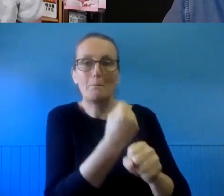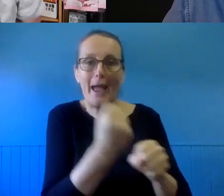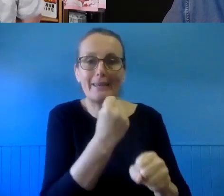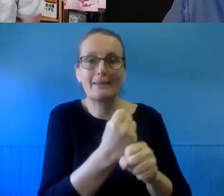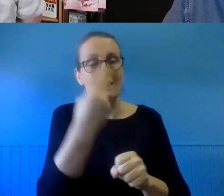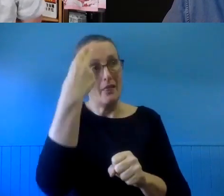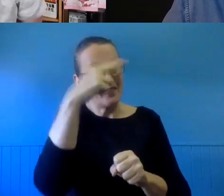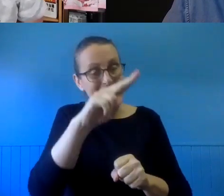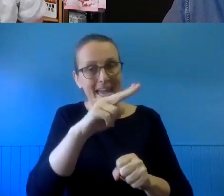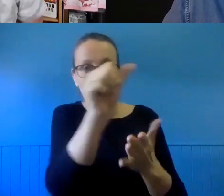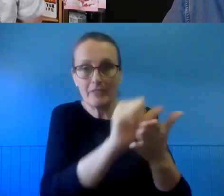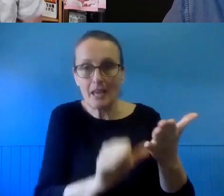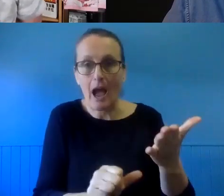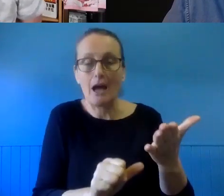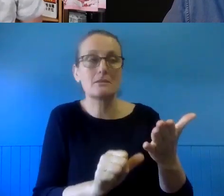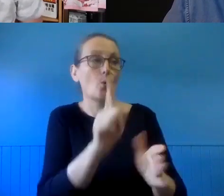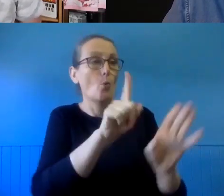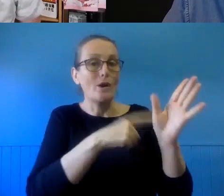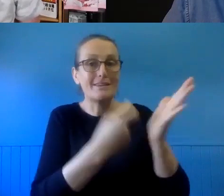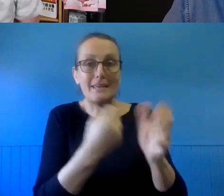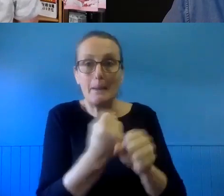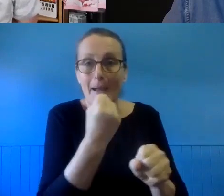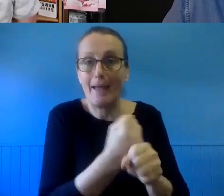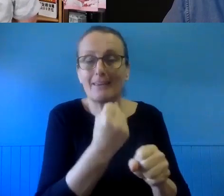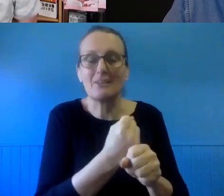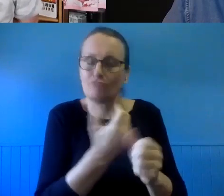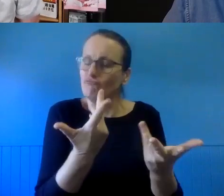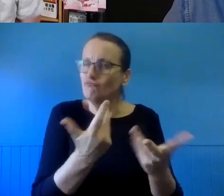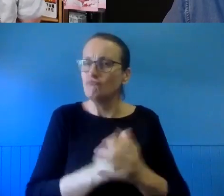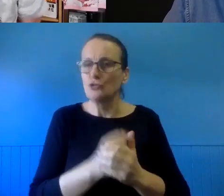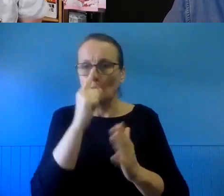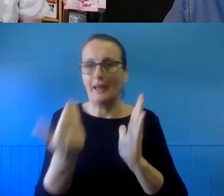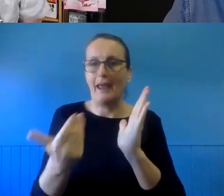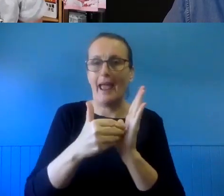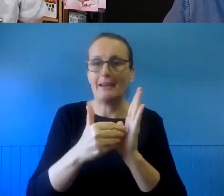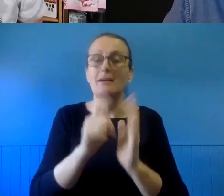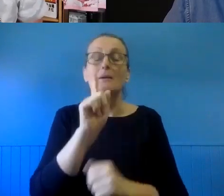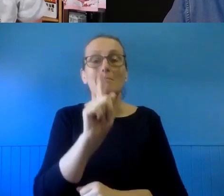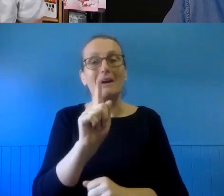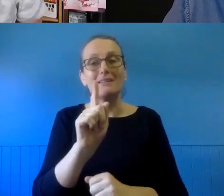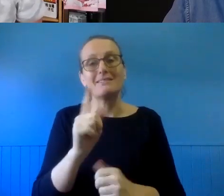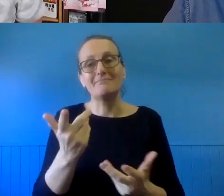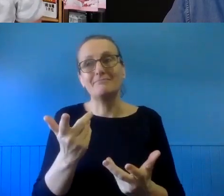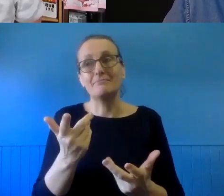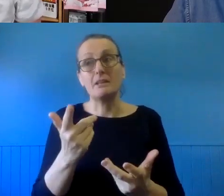the work, who created the work, what year was it created, that kifz thing. Of course -- that kind of thing. That isn't a bad thing to do.